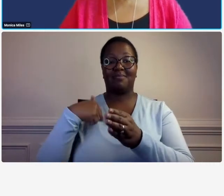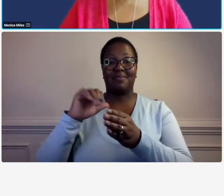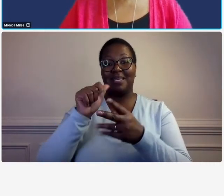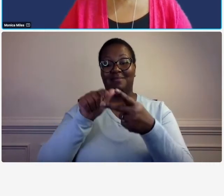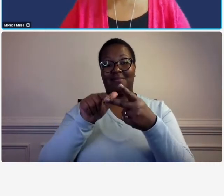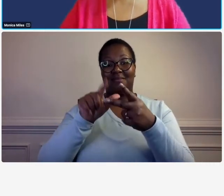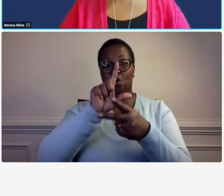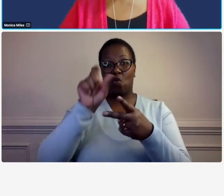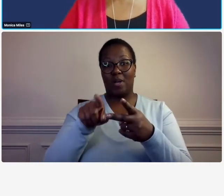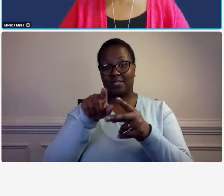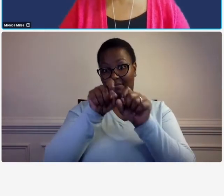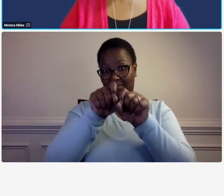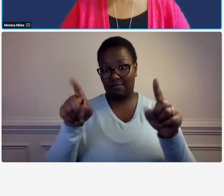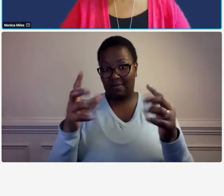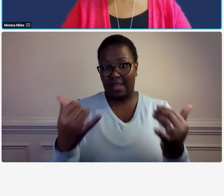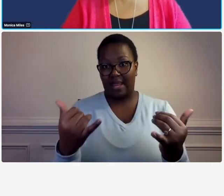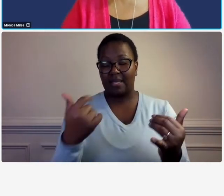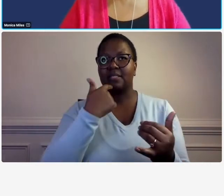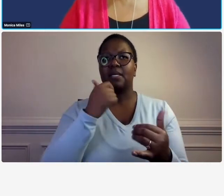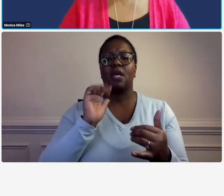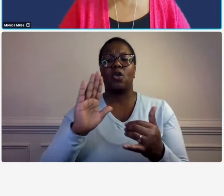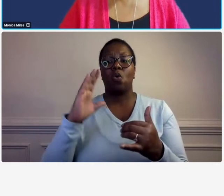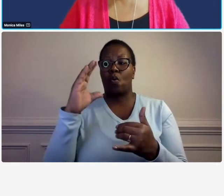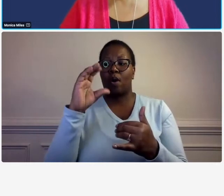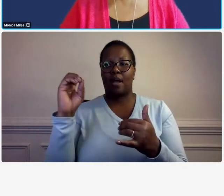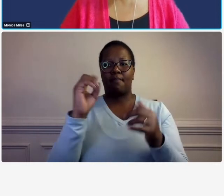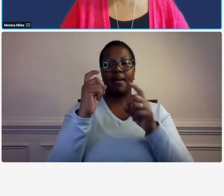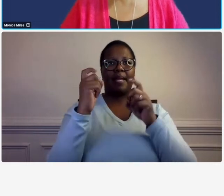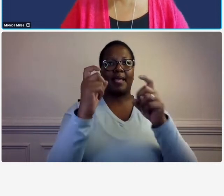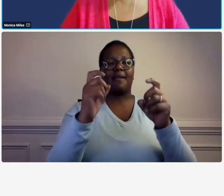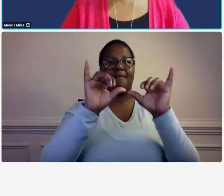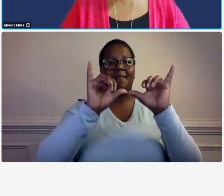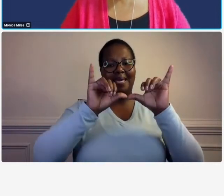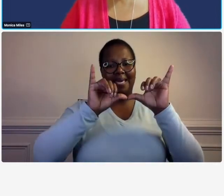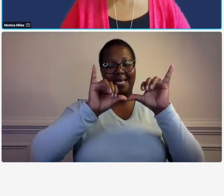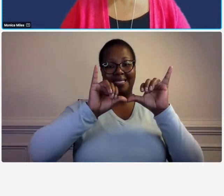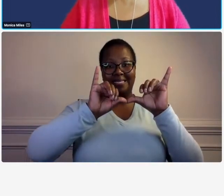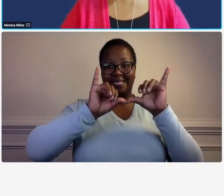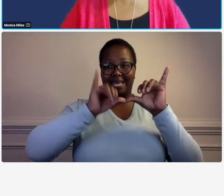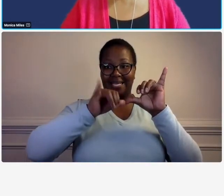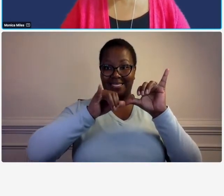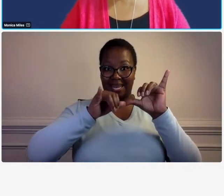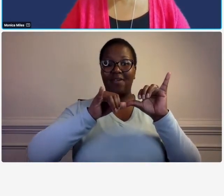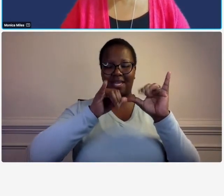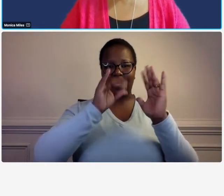so let's say your company provides engineering design services to ddot and for some of your